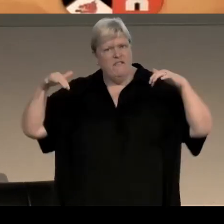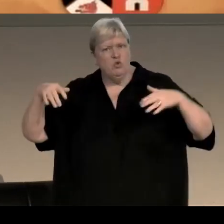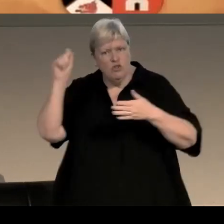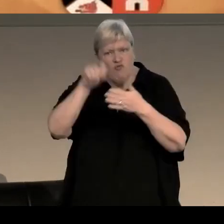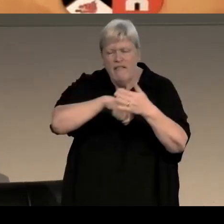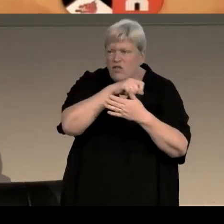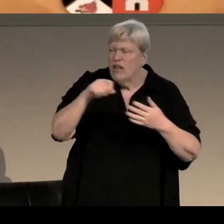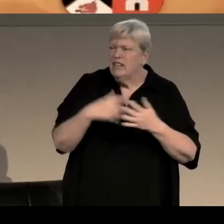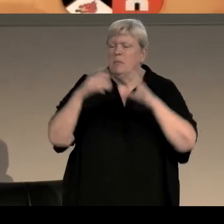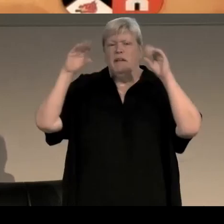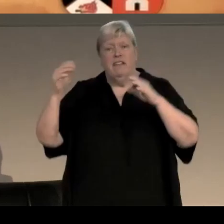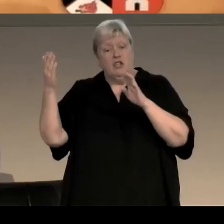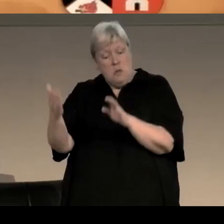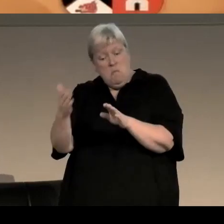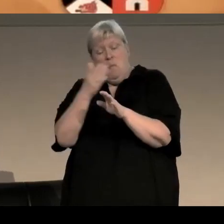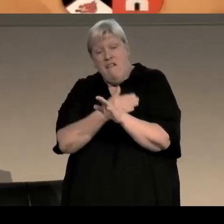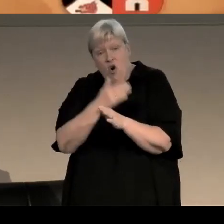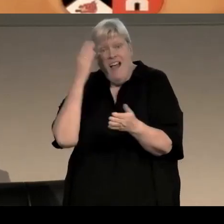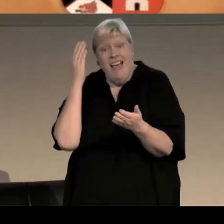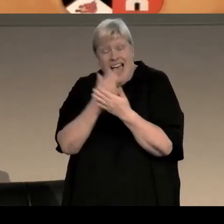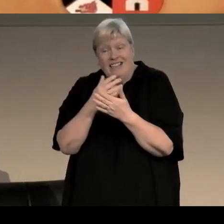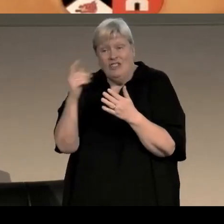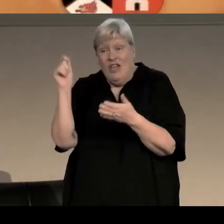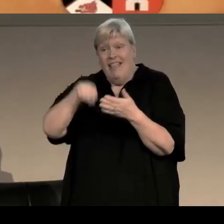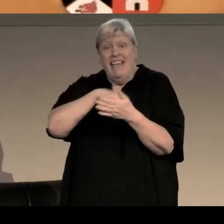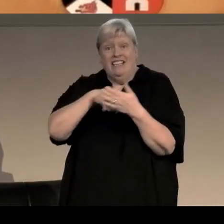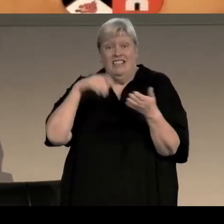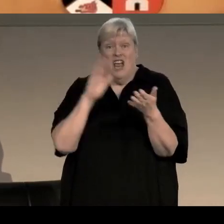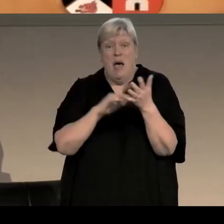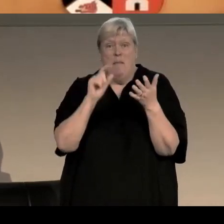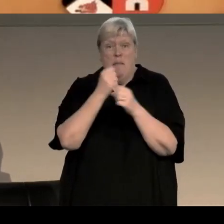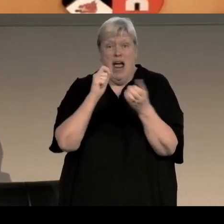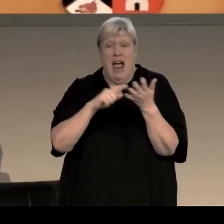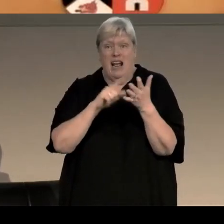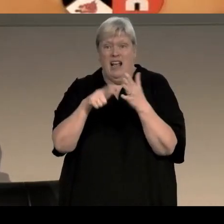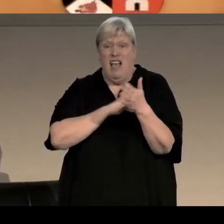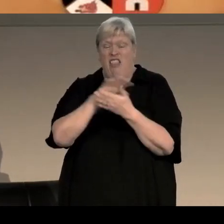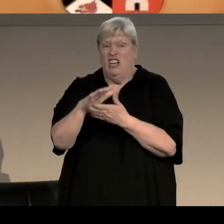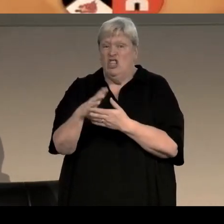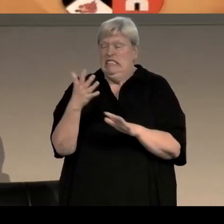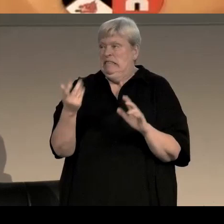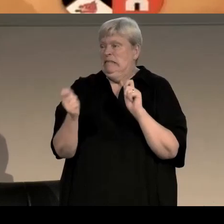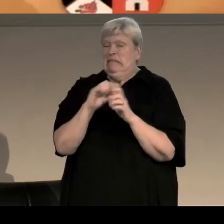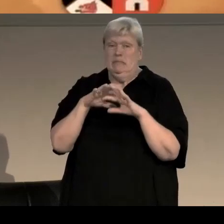finishes just before the election of Margaret Thatcher as Prime Minister, which changed several things about the place.